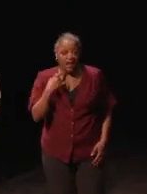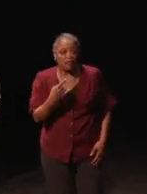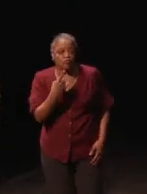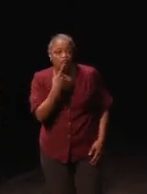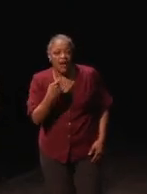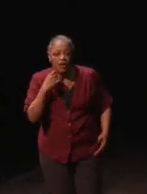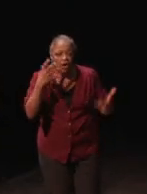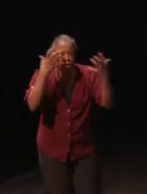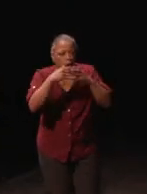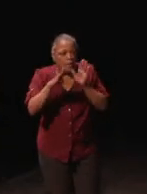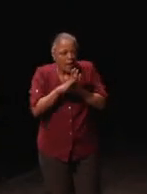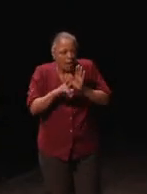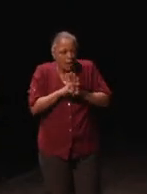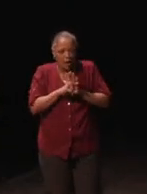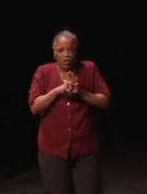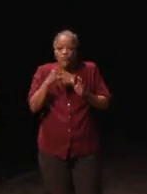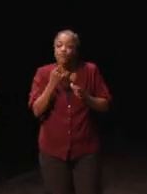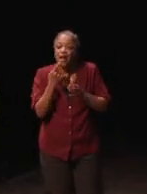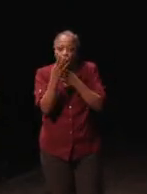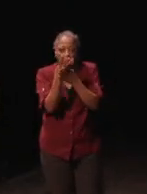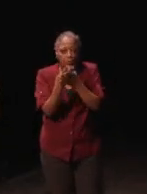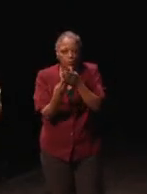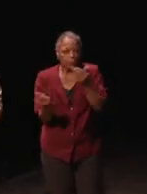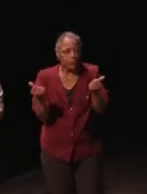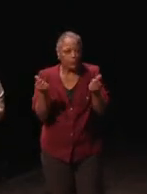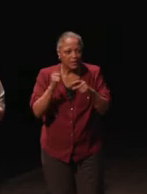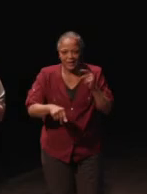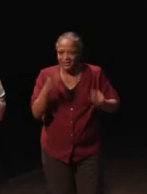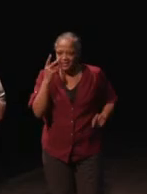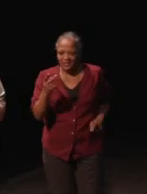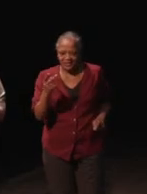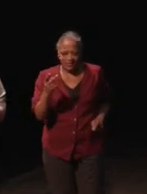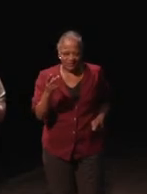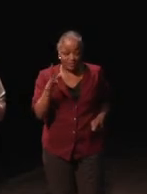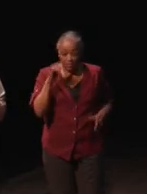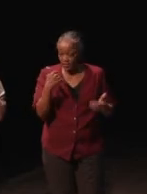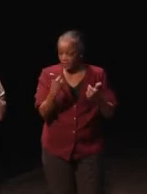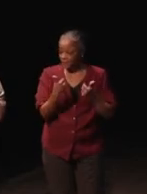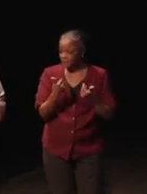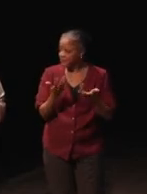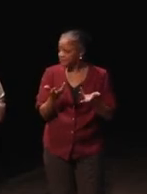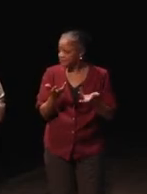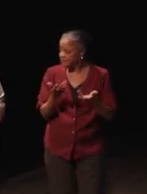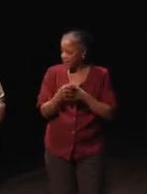a dark background, it disappears. So, this gave me a chance.